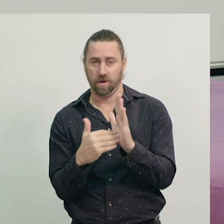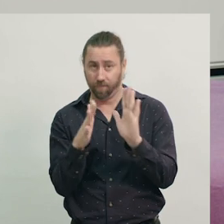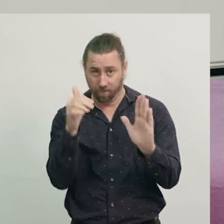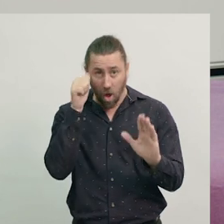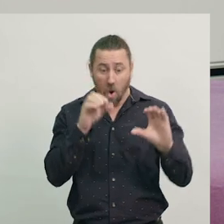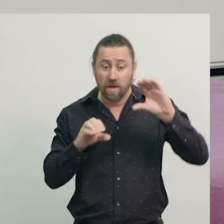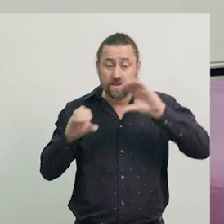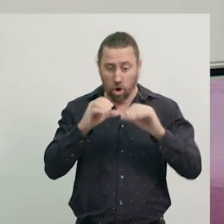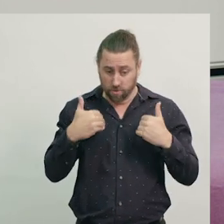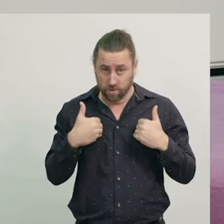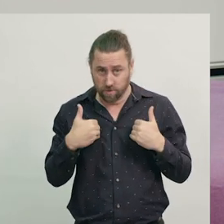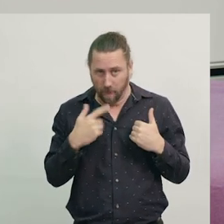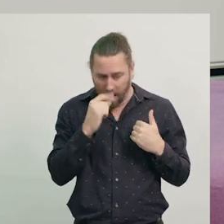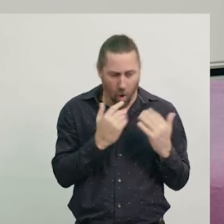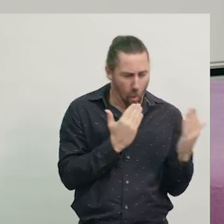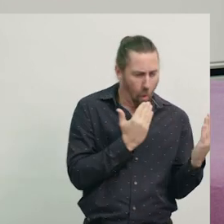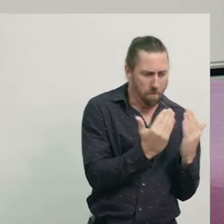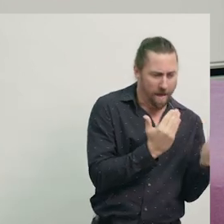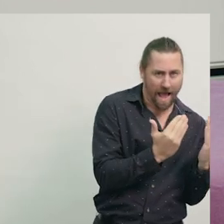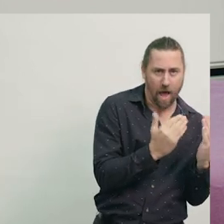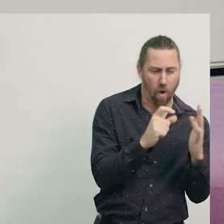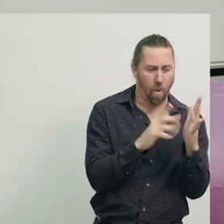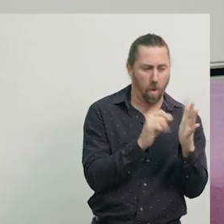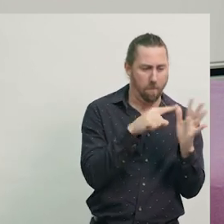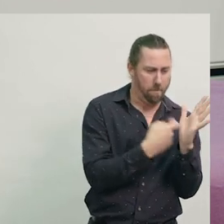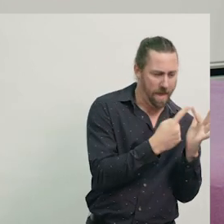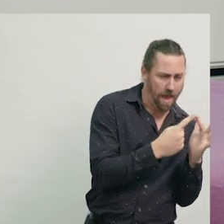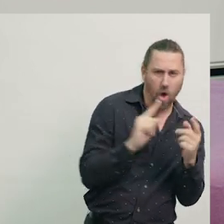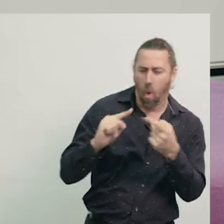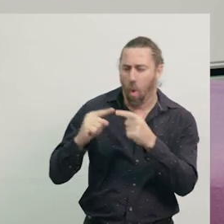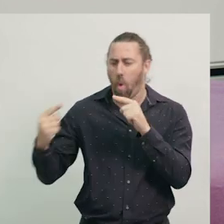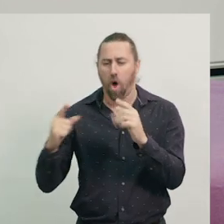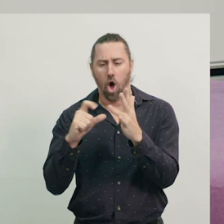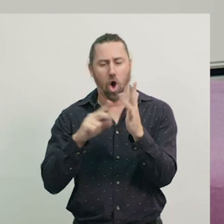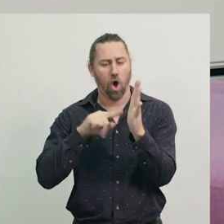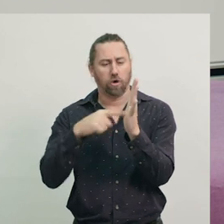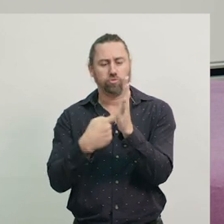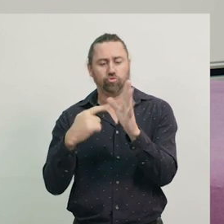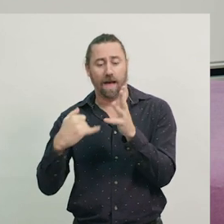Scientists compare and contrast things to explain or add detail to their observations.